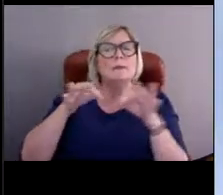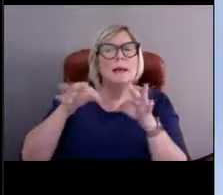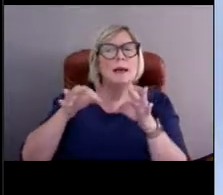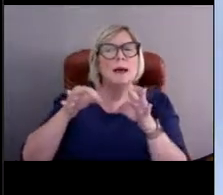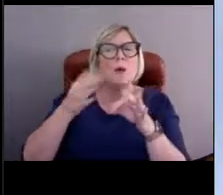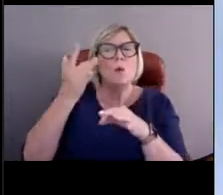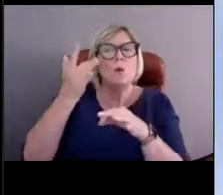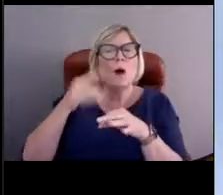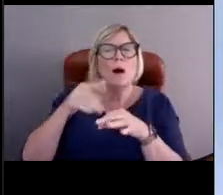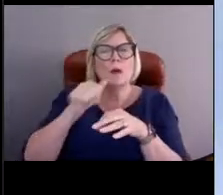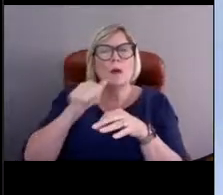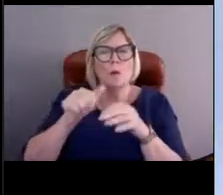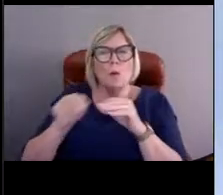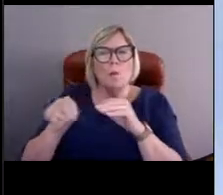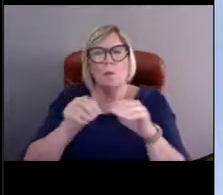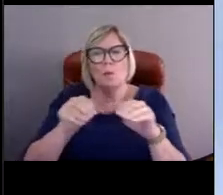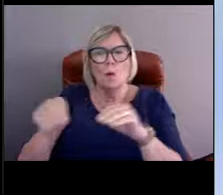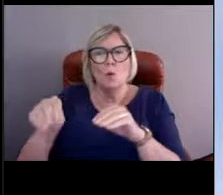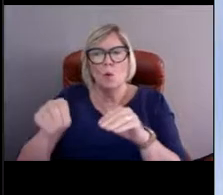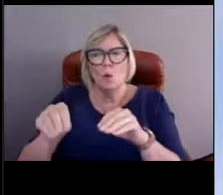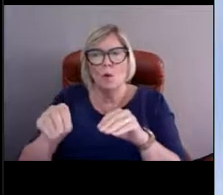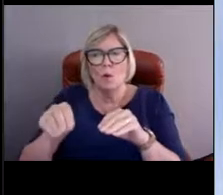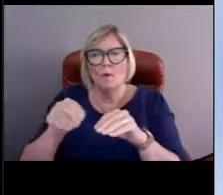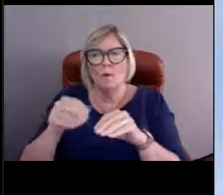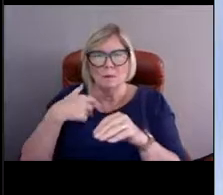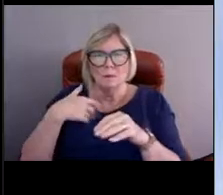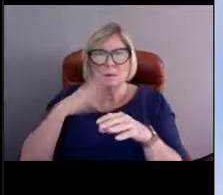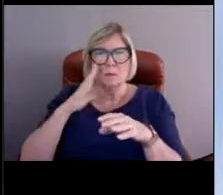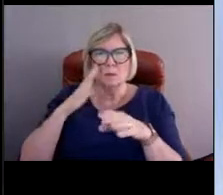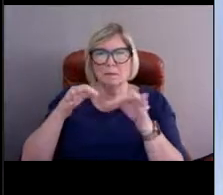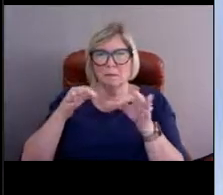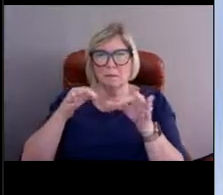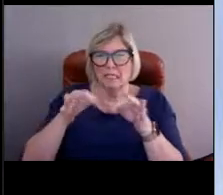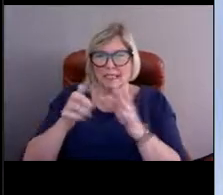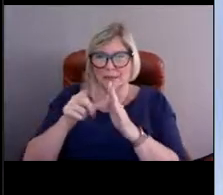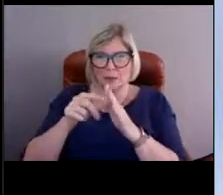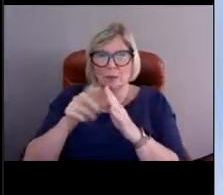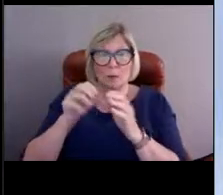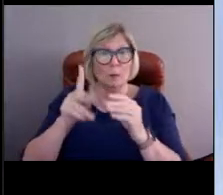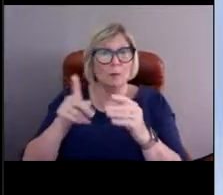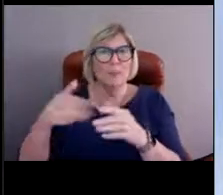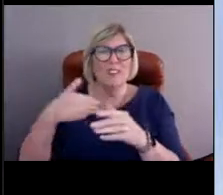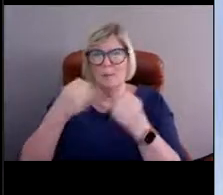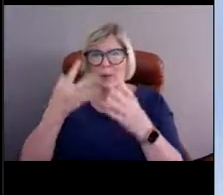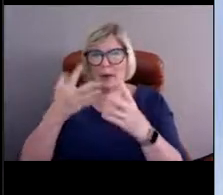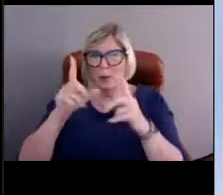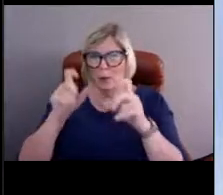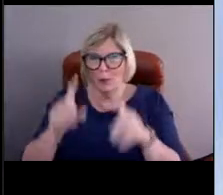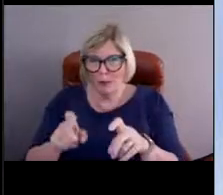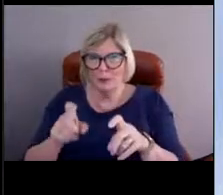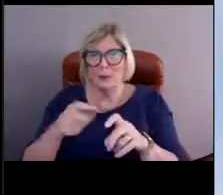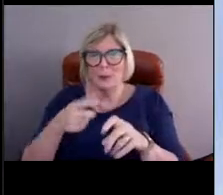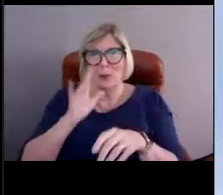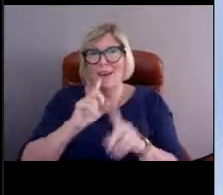it sounds like we've got a lot of questions that you're going to get to, so let's move on. Okay, well thank you for all of your questions. They were great ones.